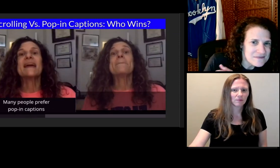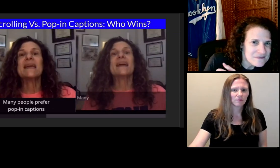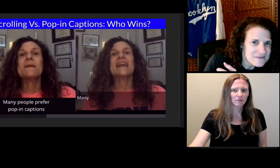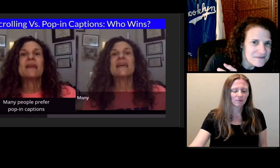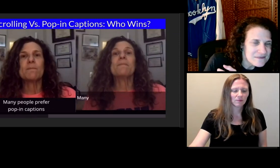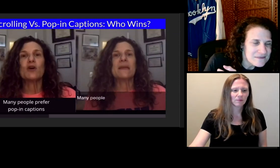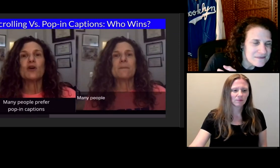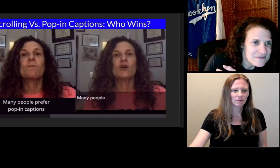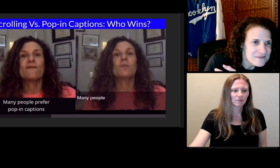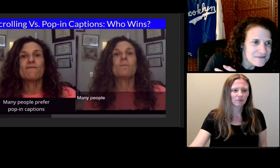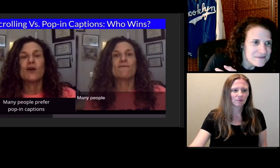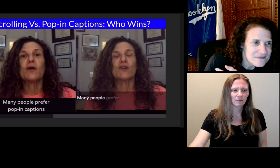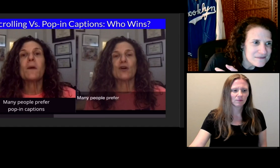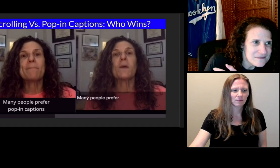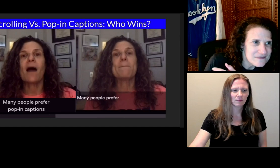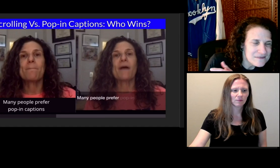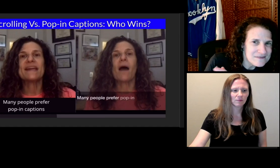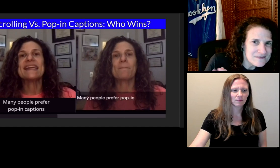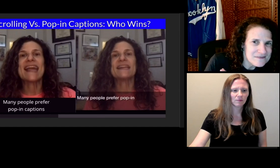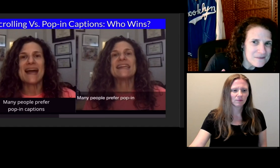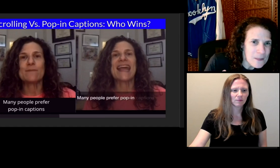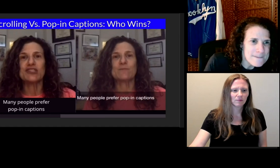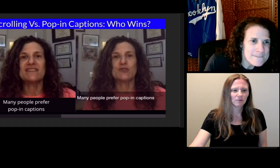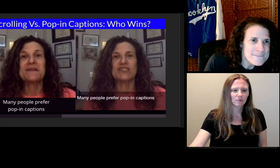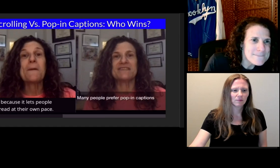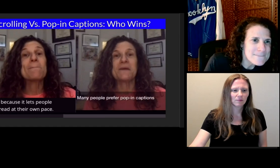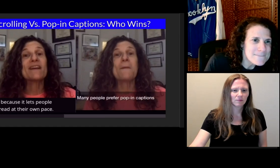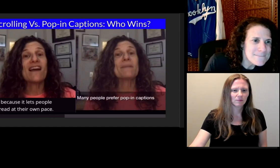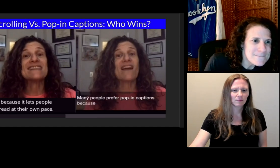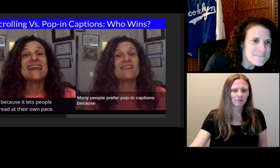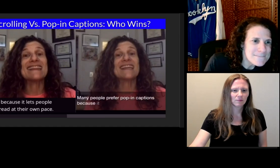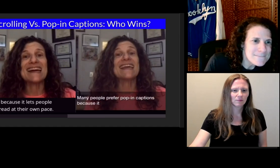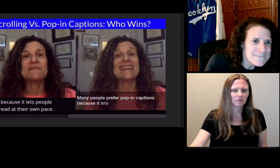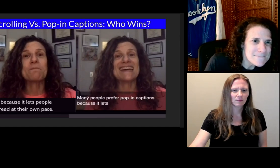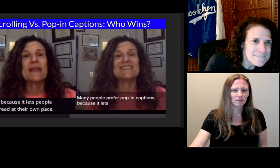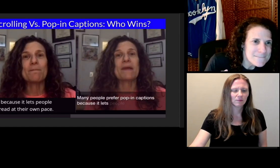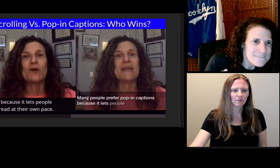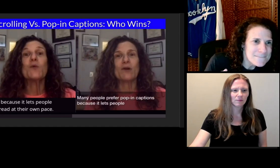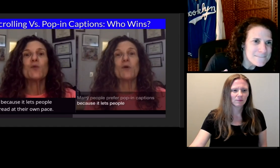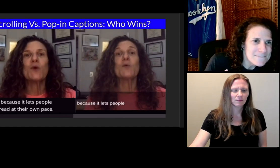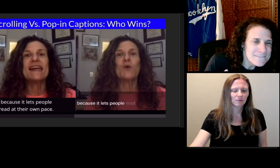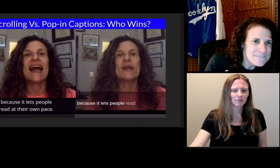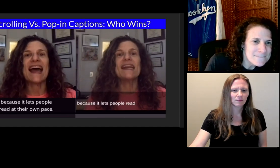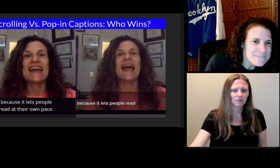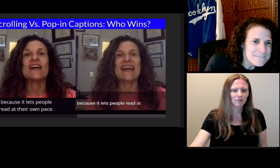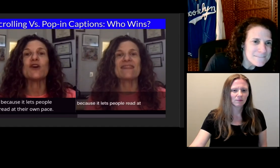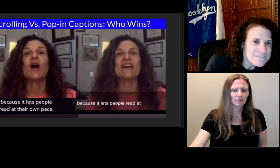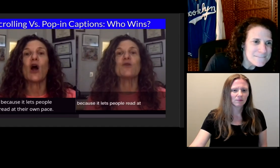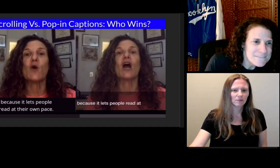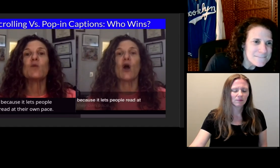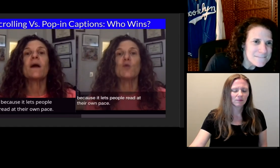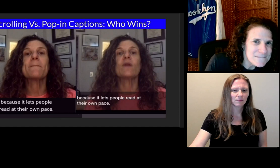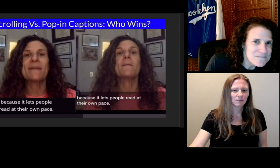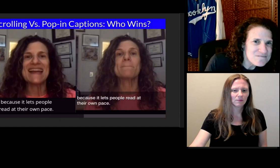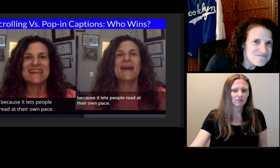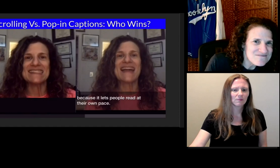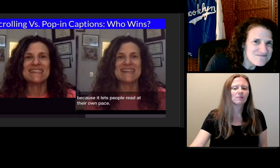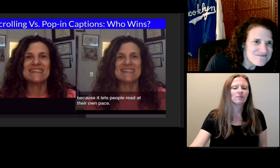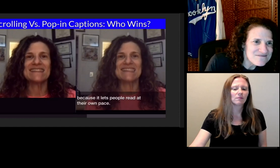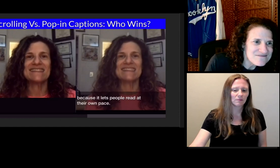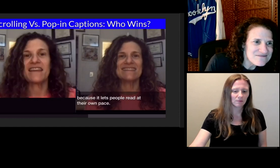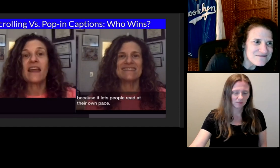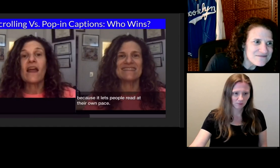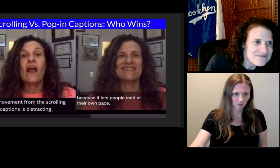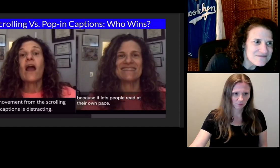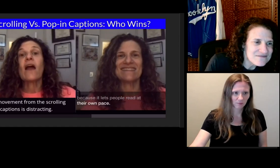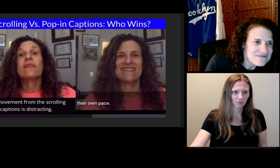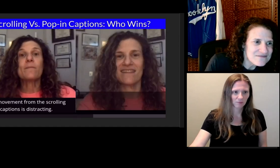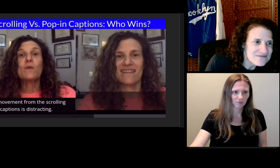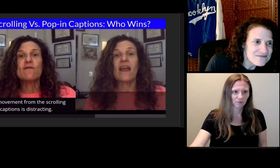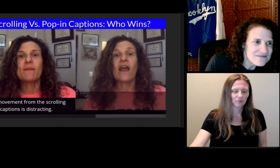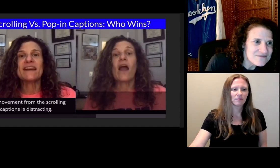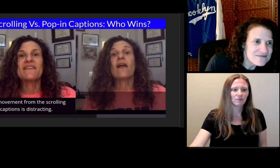Many people prefer pop-in captions because it lets people read at their own pace.